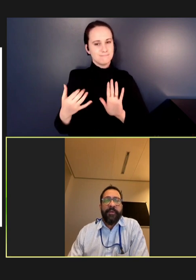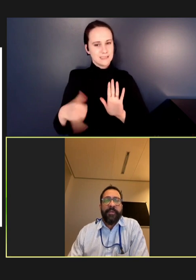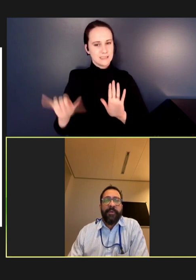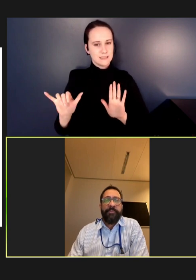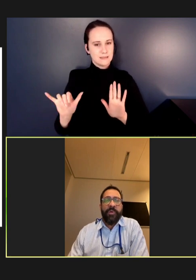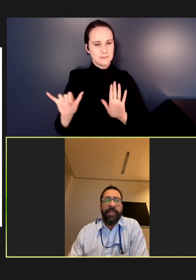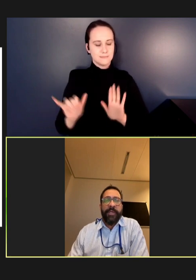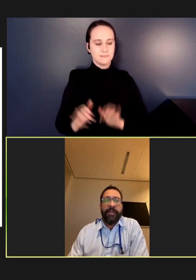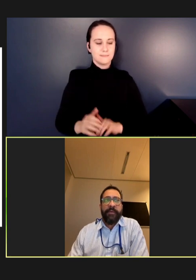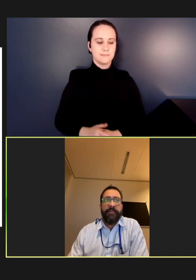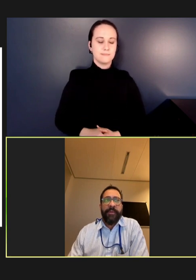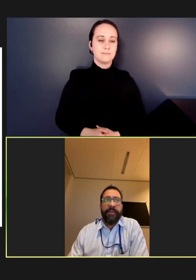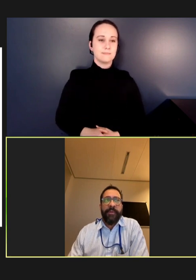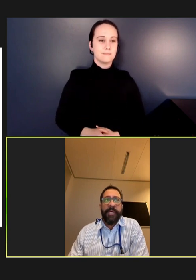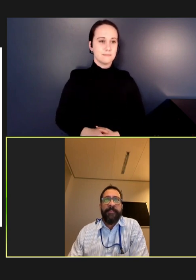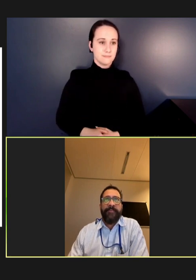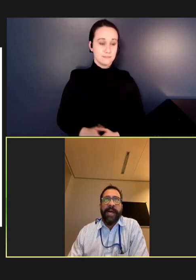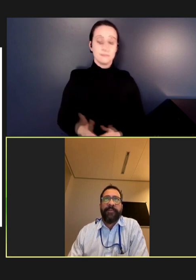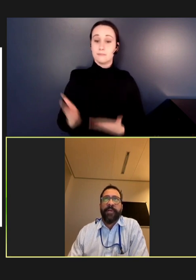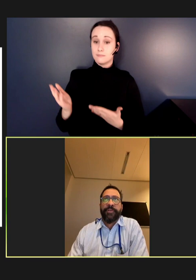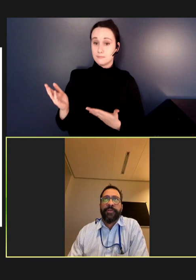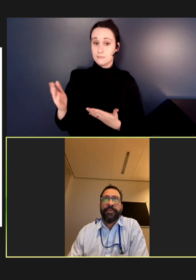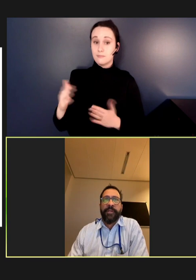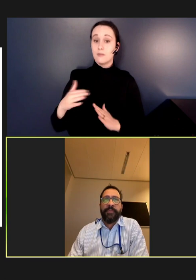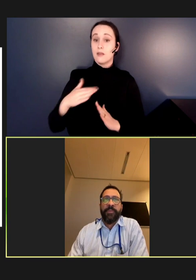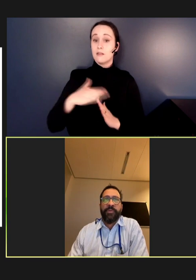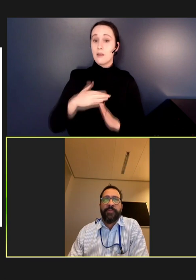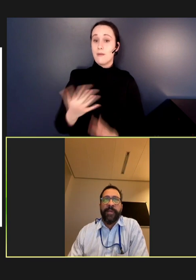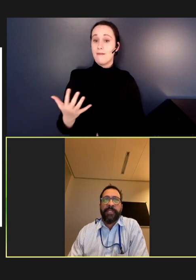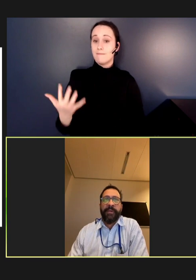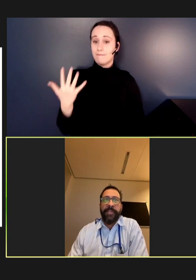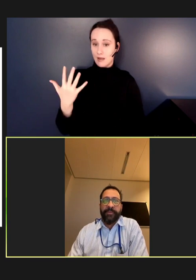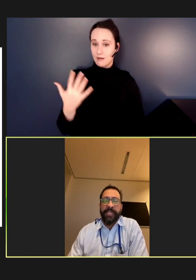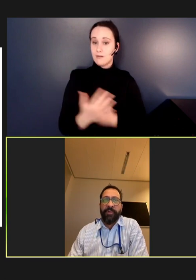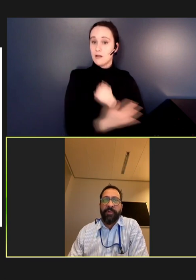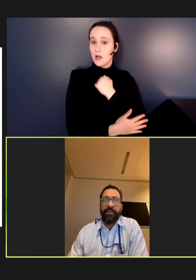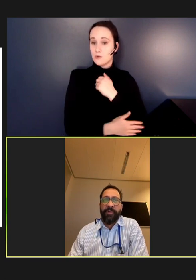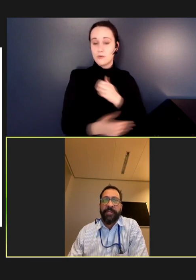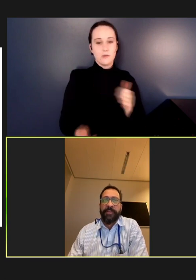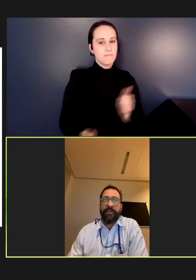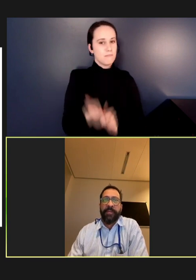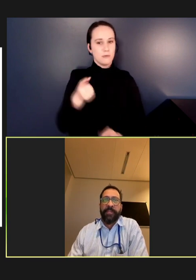So, I'm showing the top five countries that are most affected by measles outbreaks during